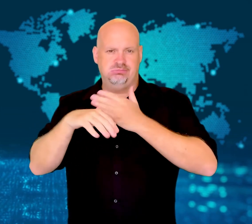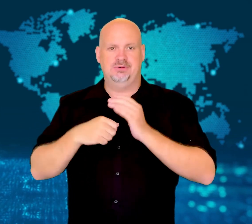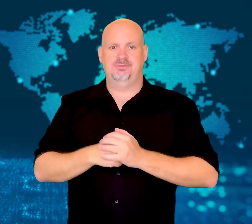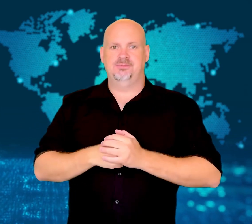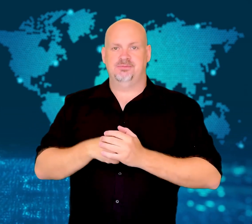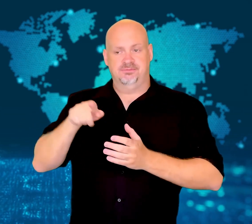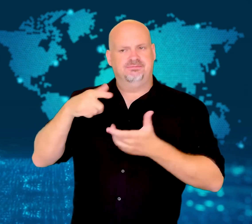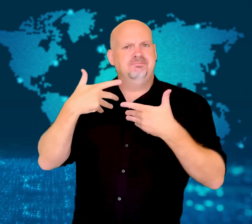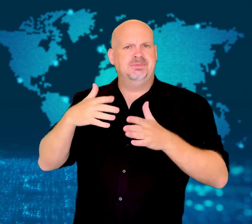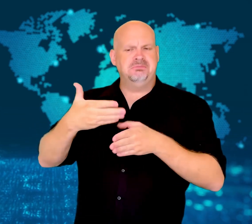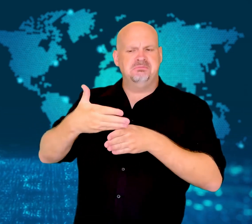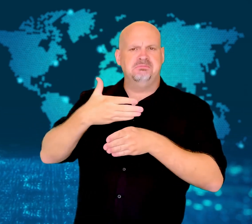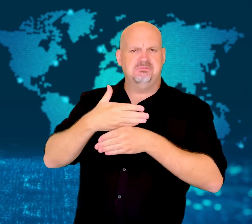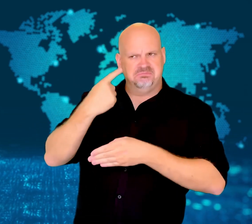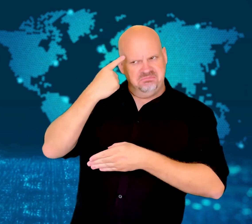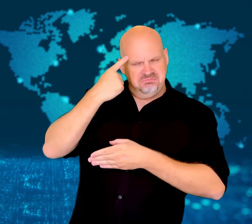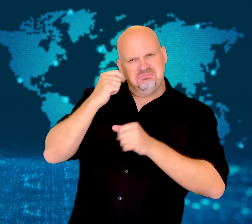to heavy rain.